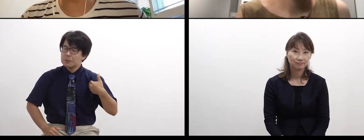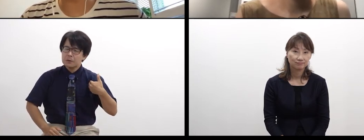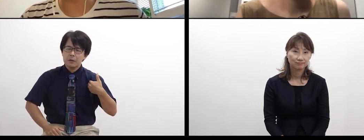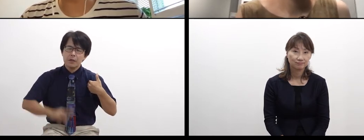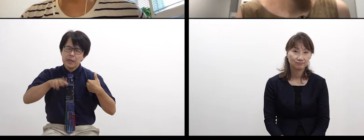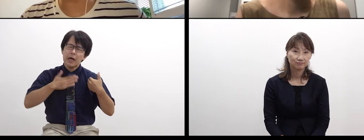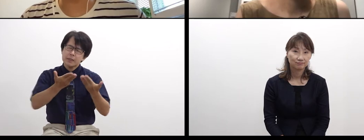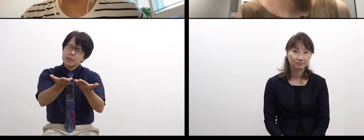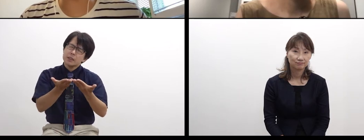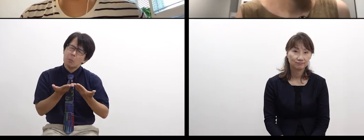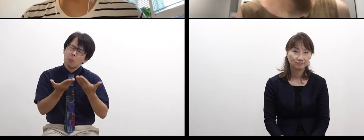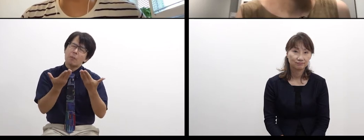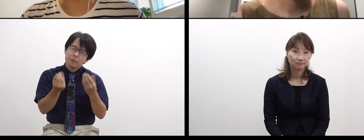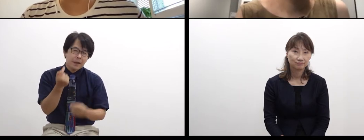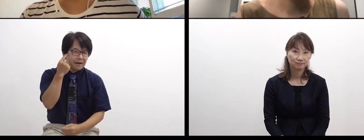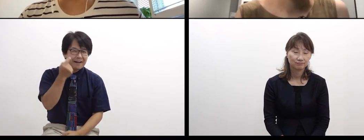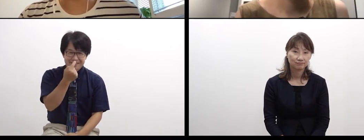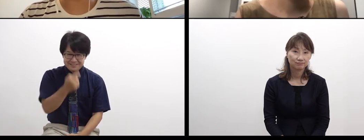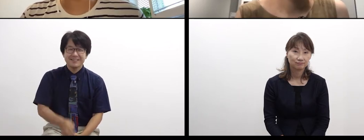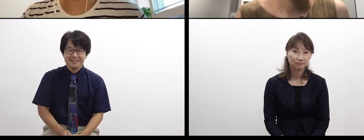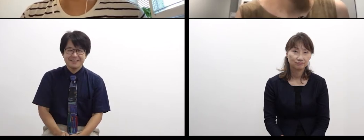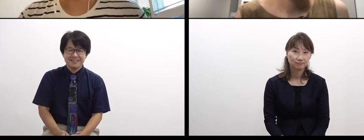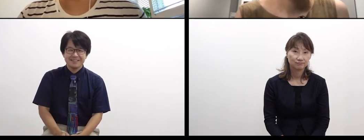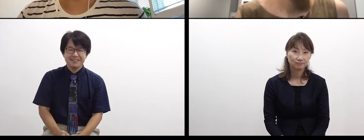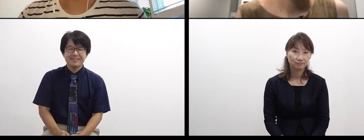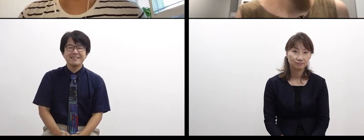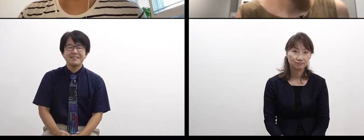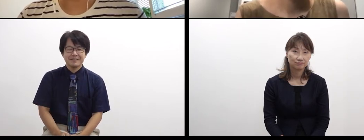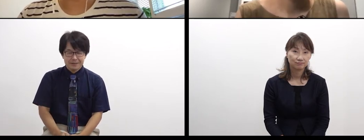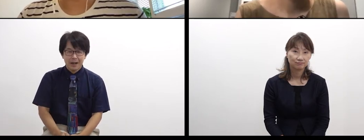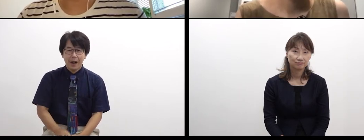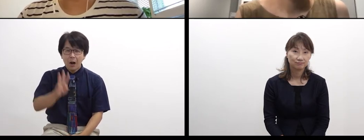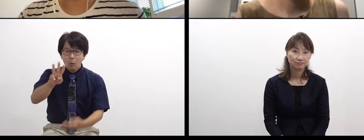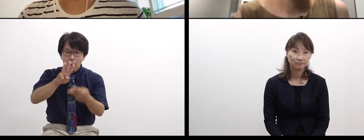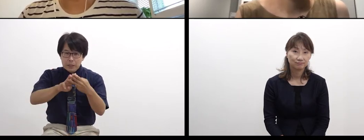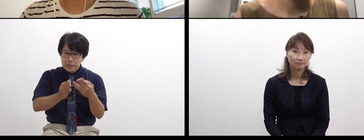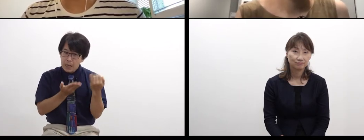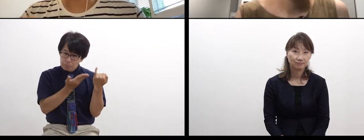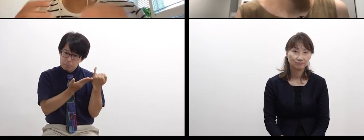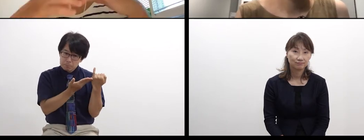I think